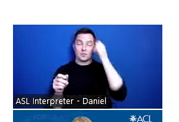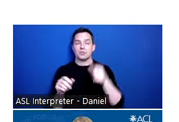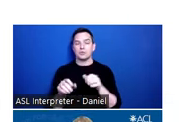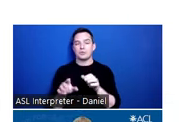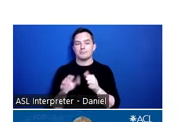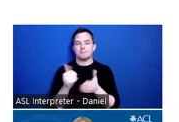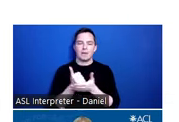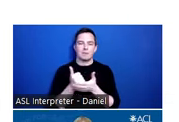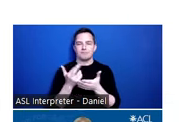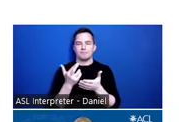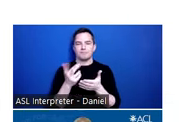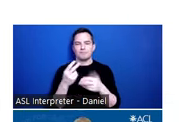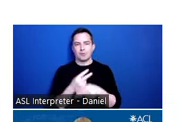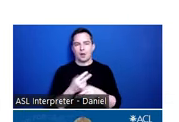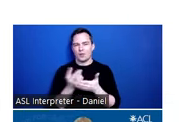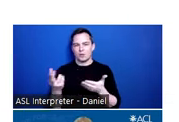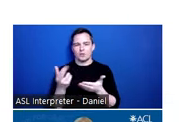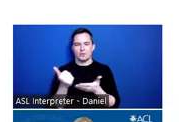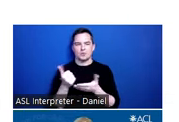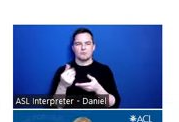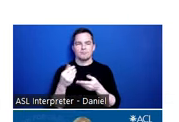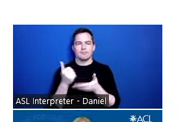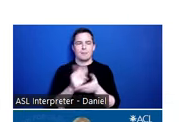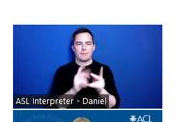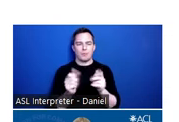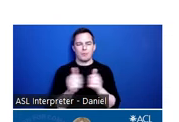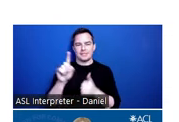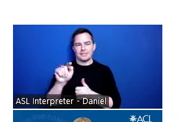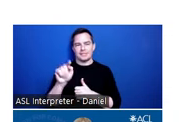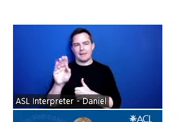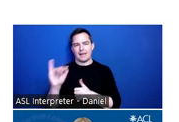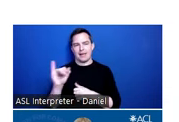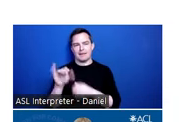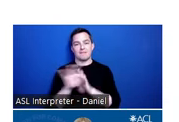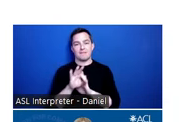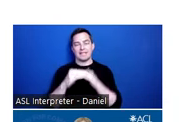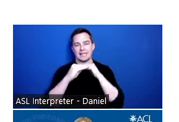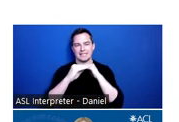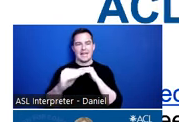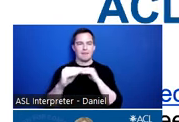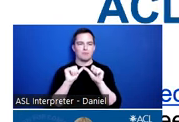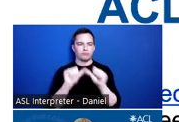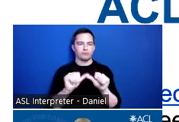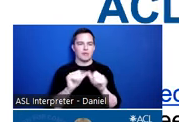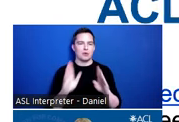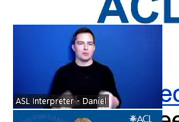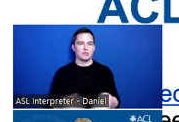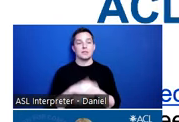serving people with traumatic brain injury, and helping them get stable housing. The next slide?